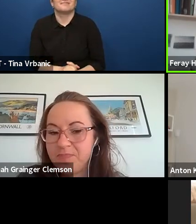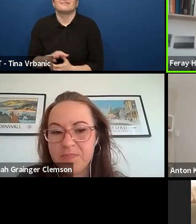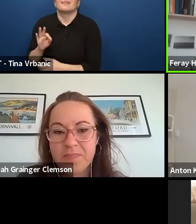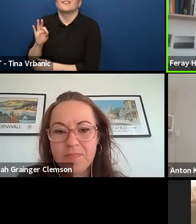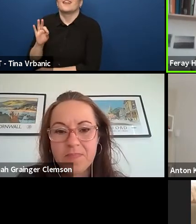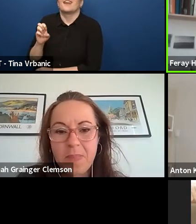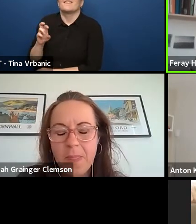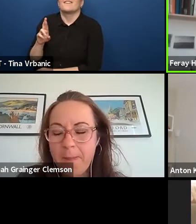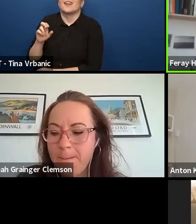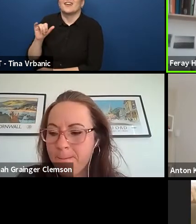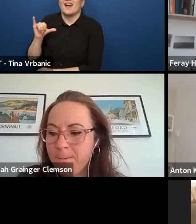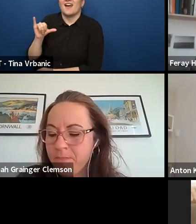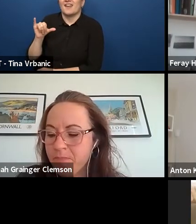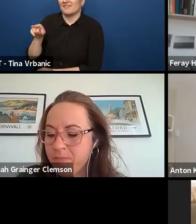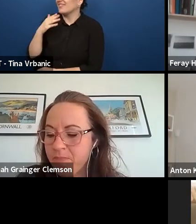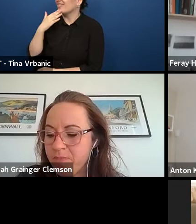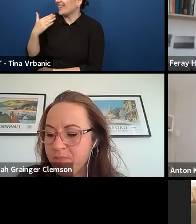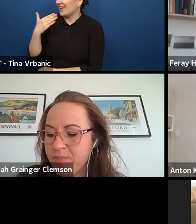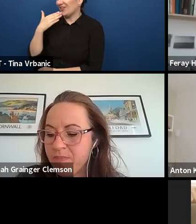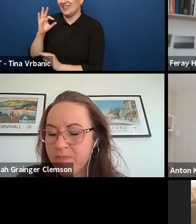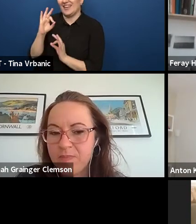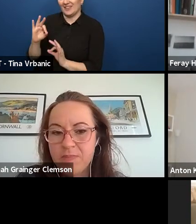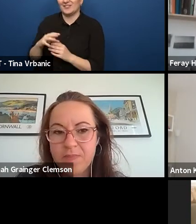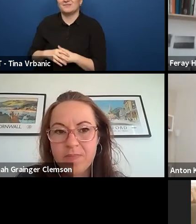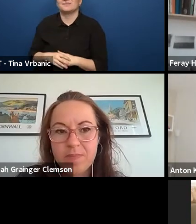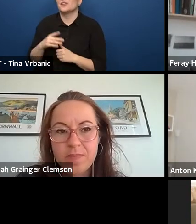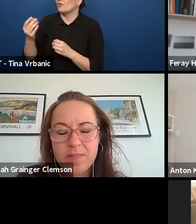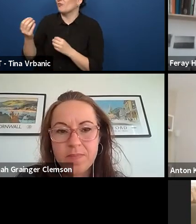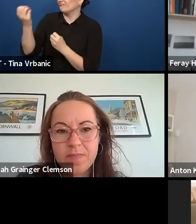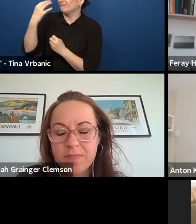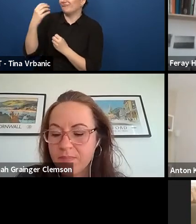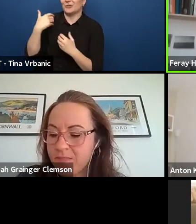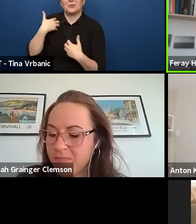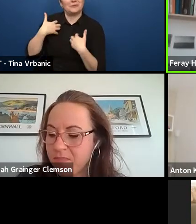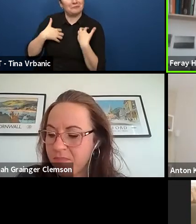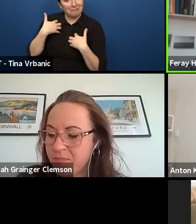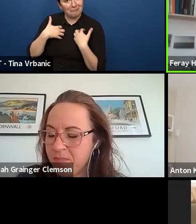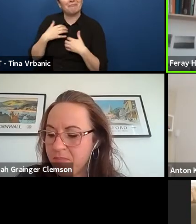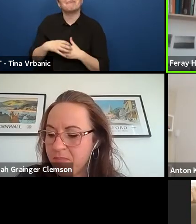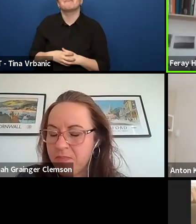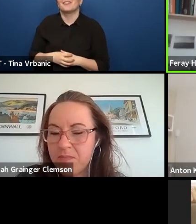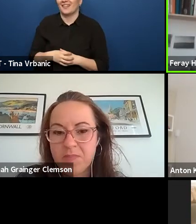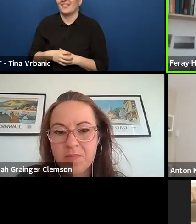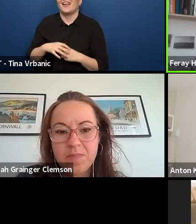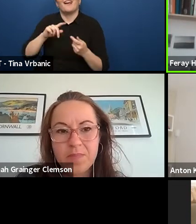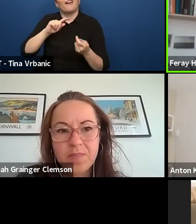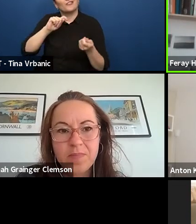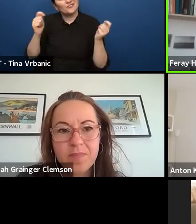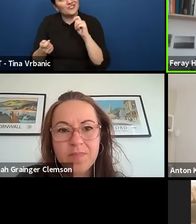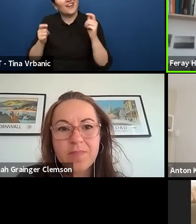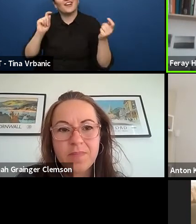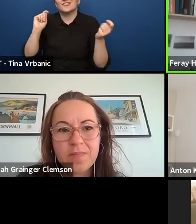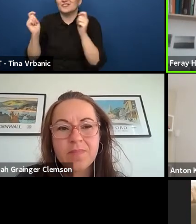Yes, saying that it's really exciting to see what is changing, like who's directing, for example.